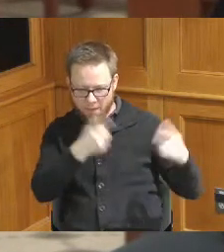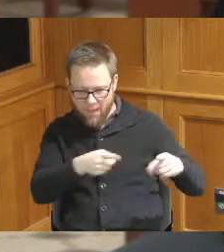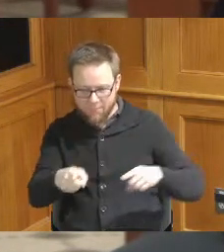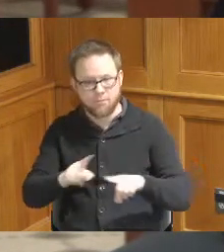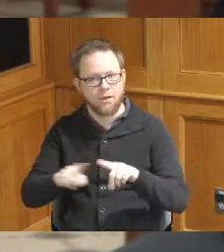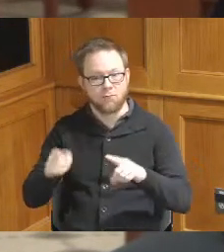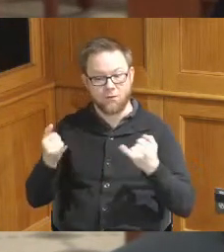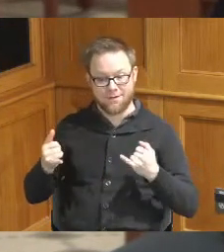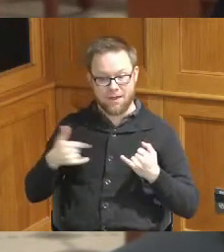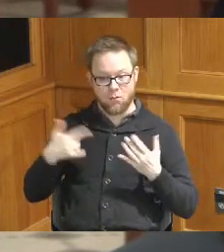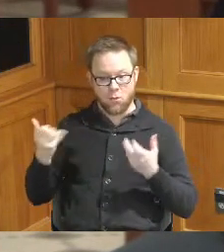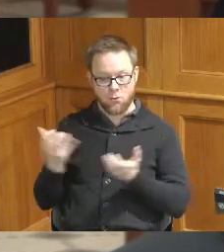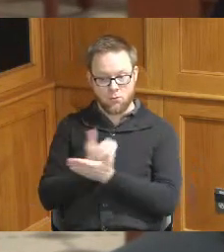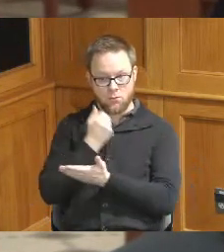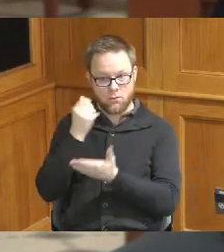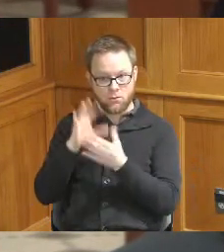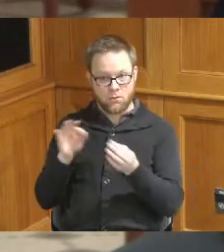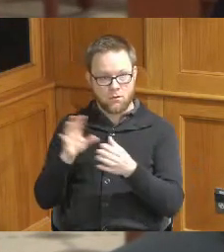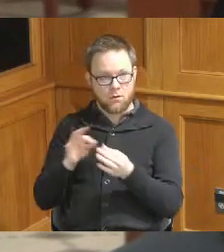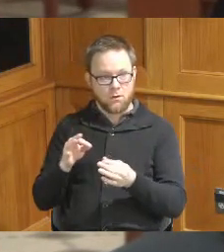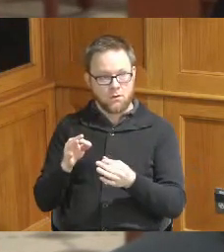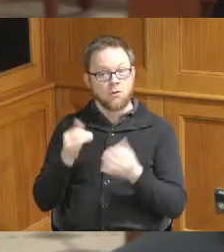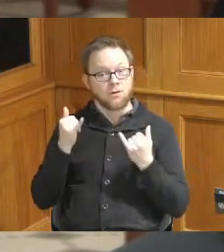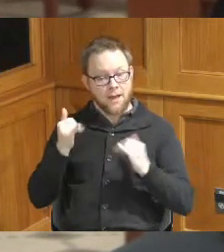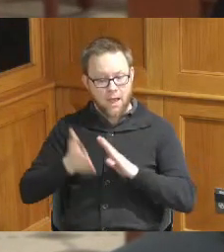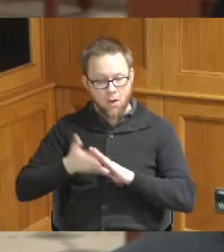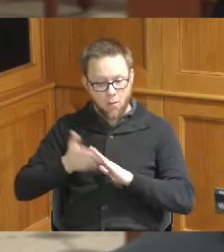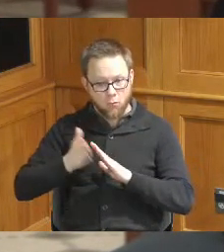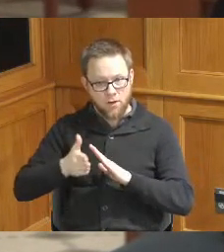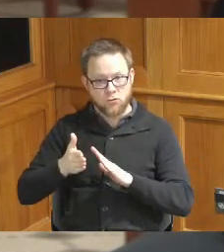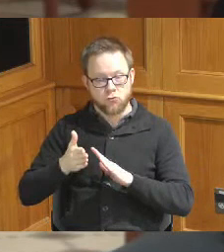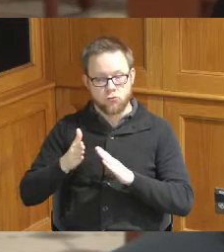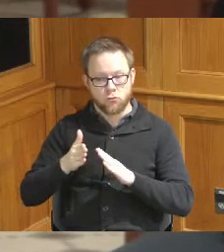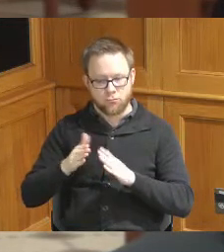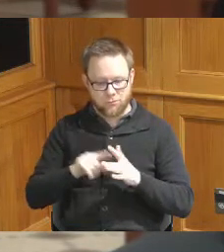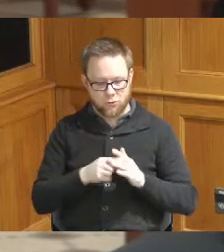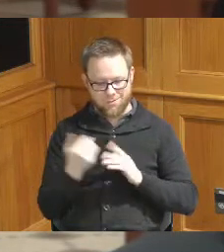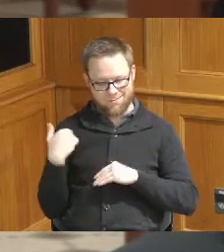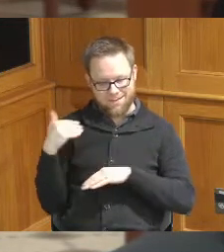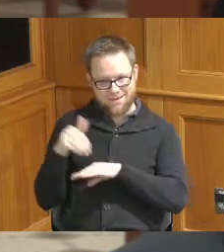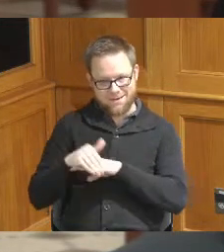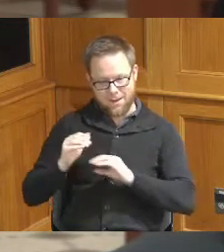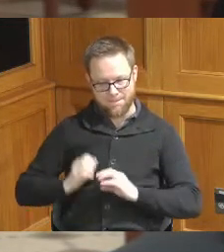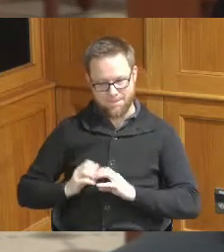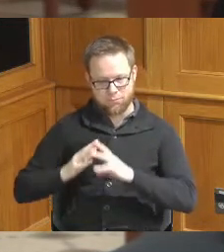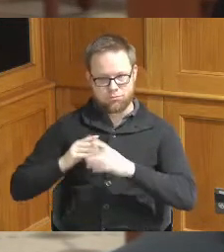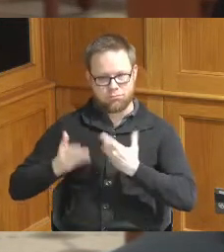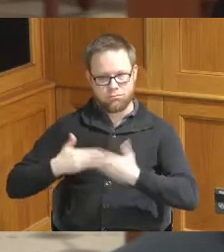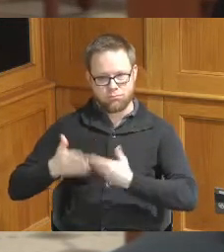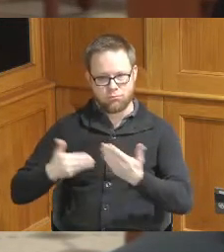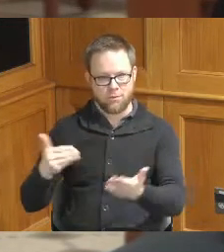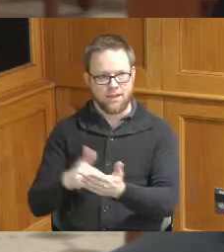want to say we are operational as of last night we did we were able to get at least one of our pumps